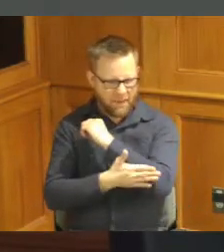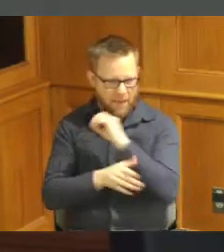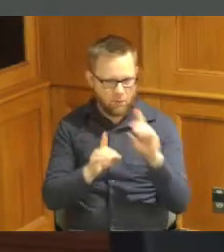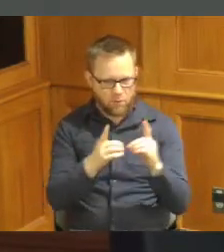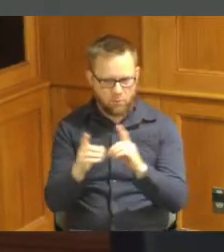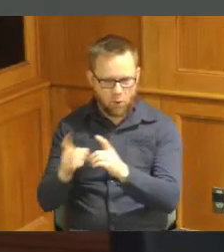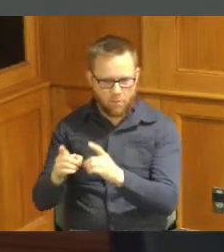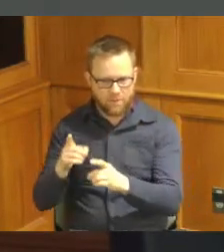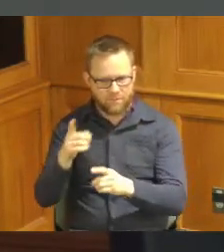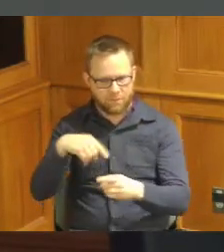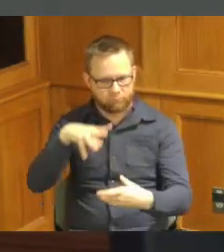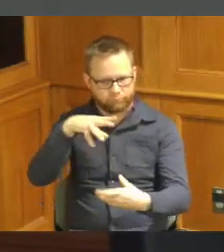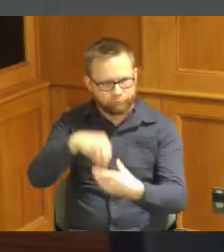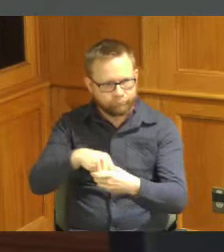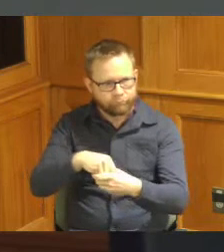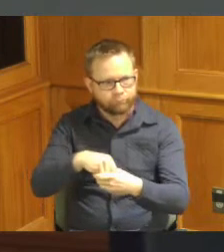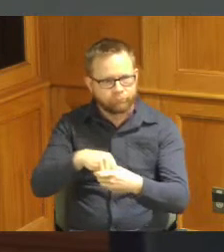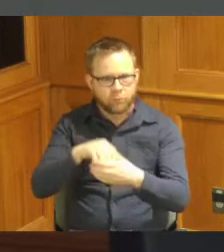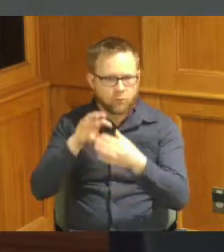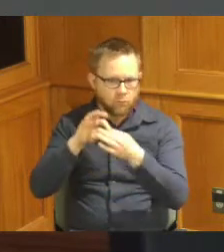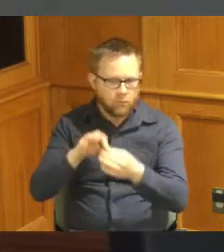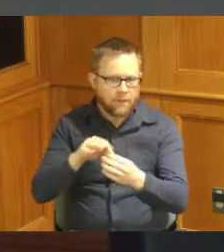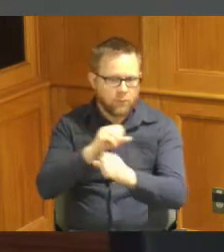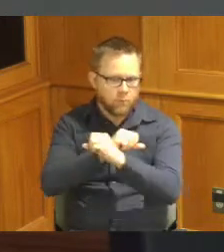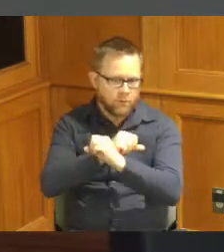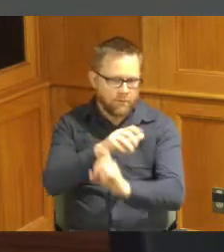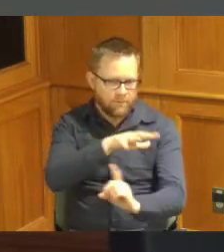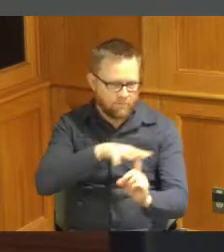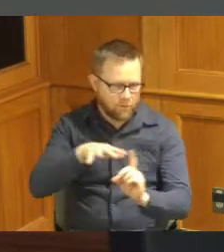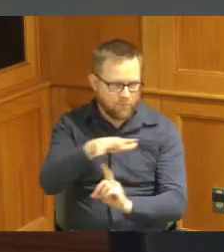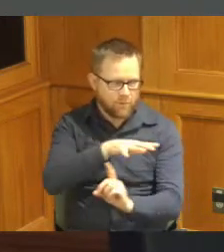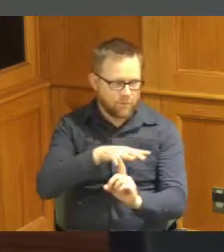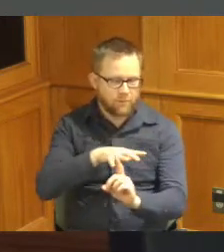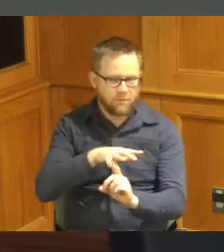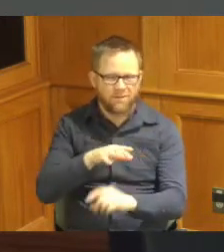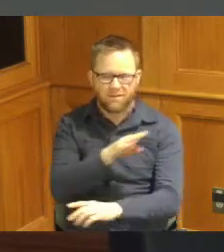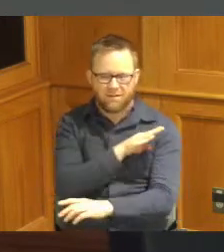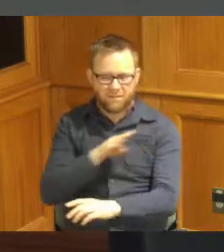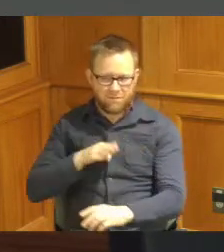a role in doing something that helps protect the environment and as the Board knows very well but